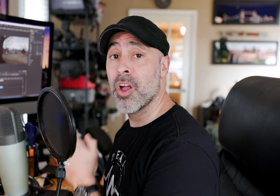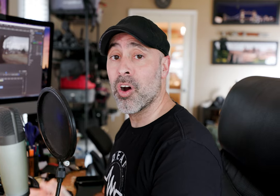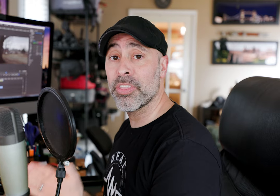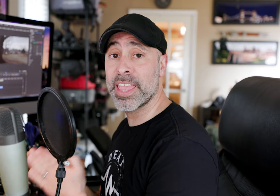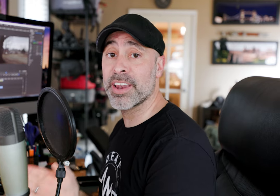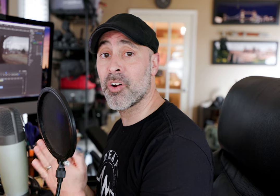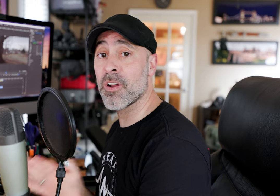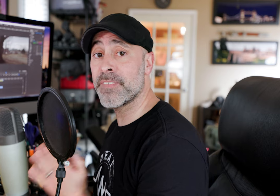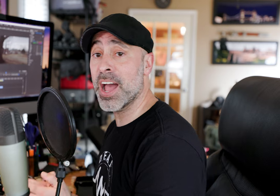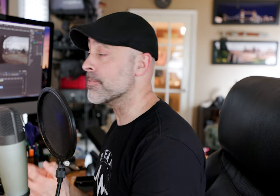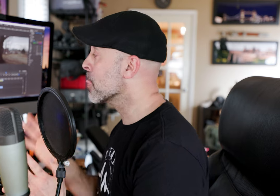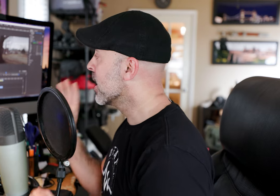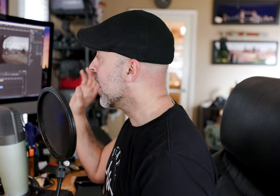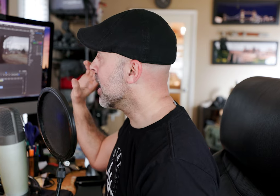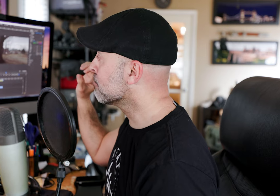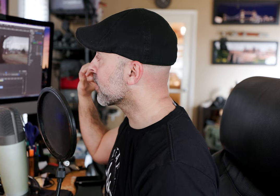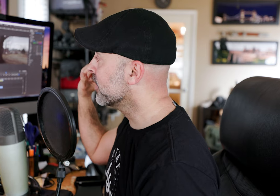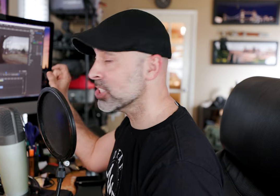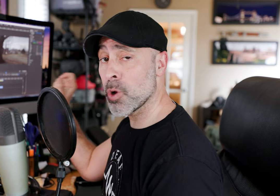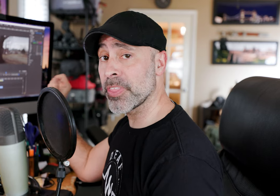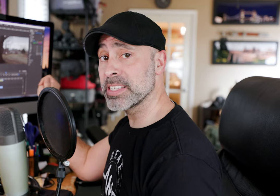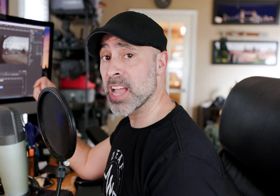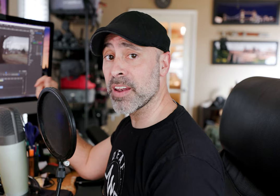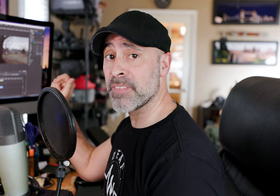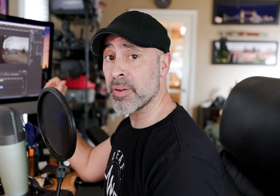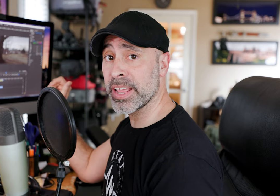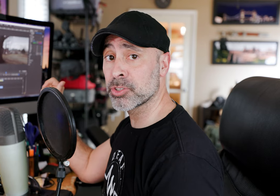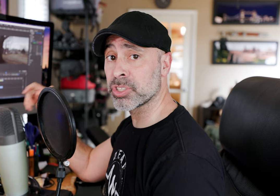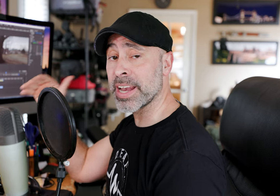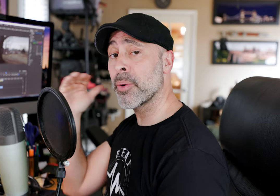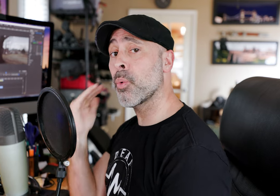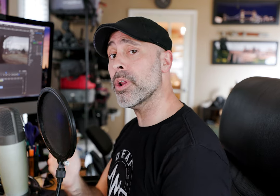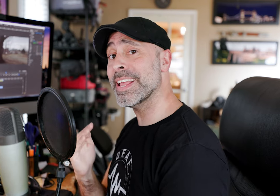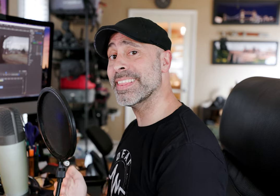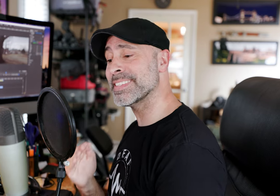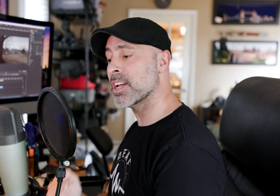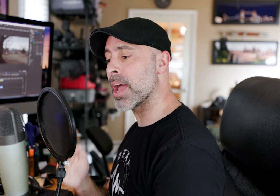on the Canon R5 and this is where things got very interesting now in order to get this done I want